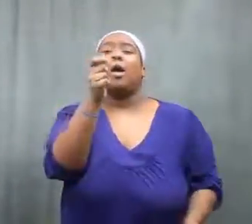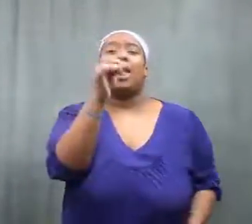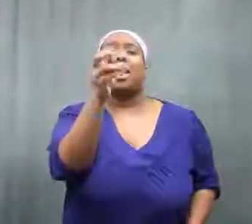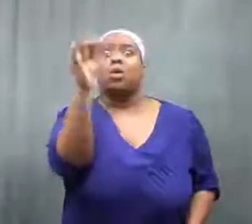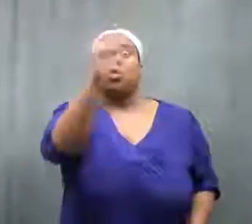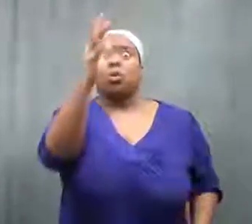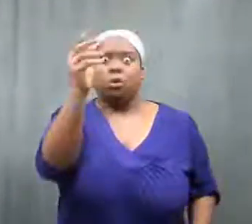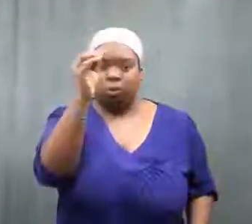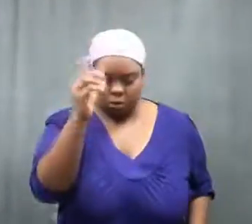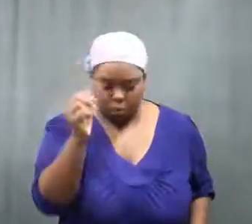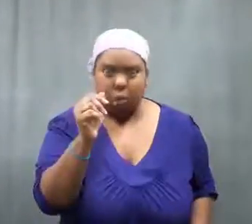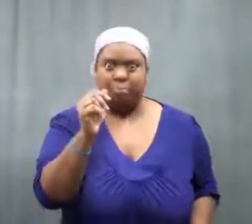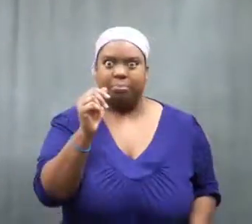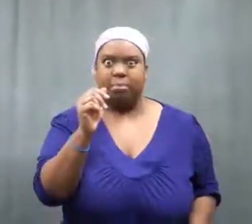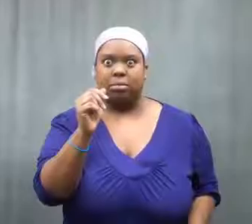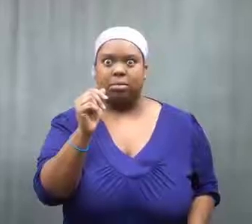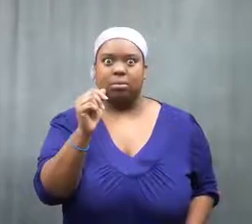She dropped her phone!